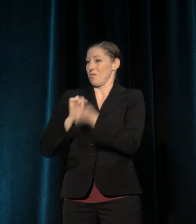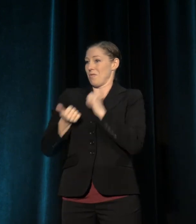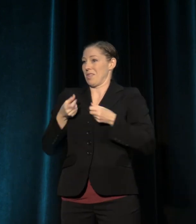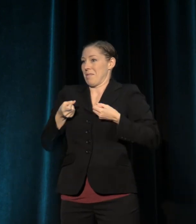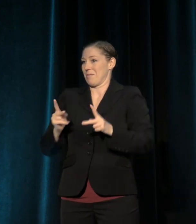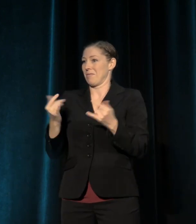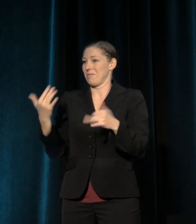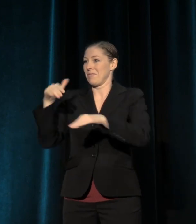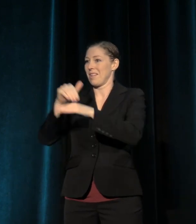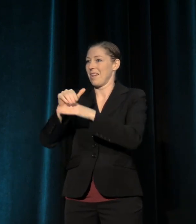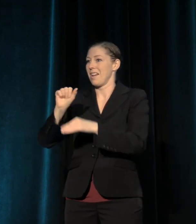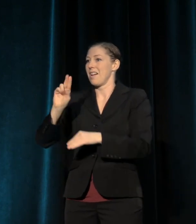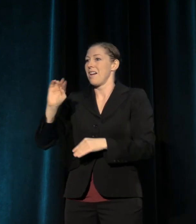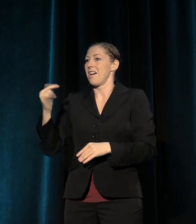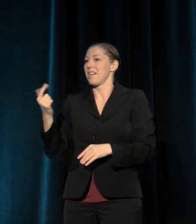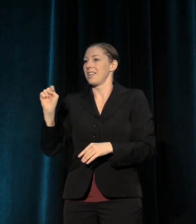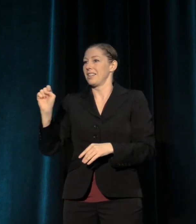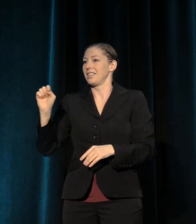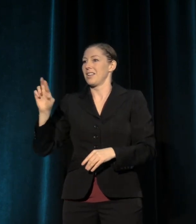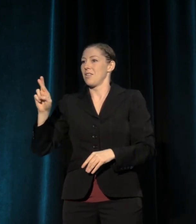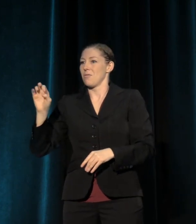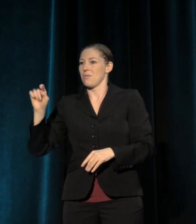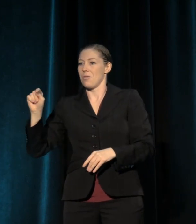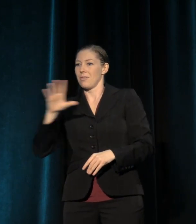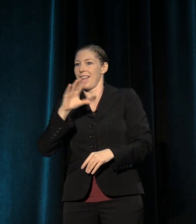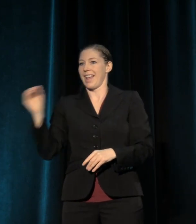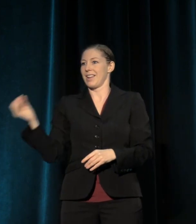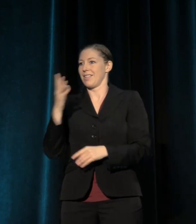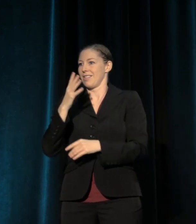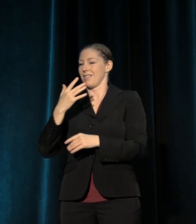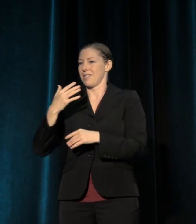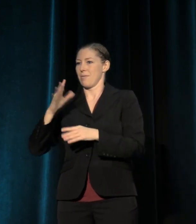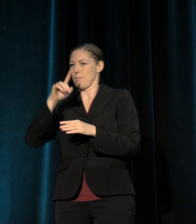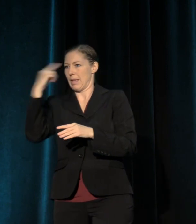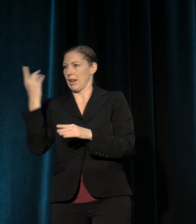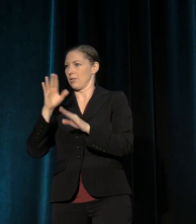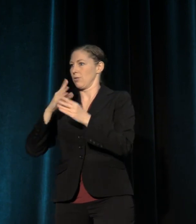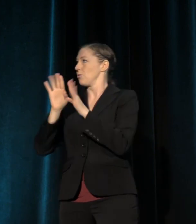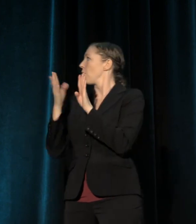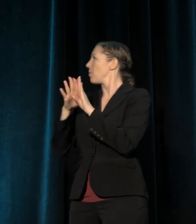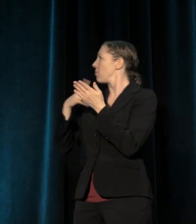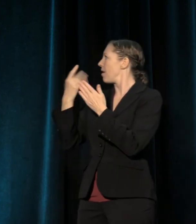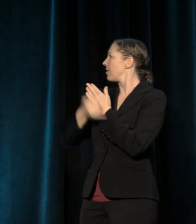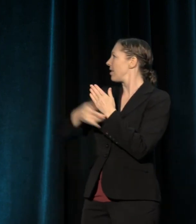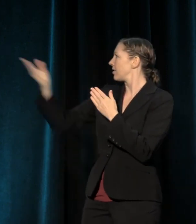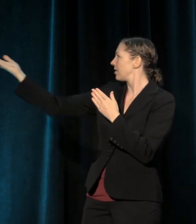August Wilson's Red Door Project, "The New Black Fest’s Hands Up" is playing tonight at 7:30 here at the Pavilion Ballroom,